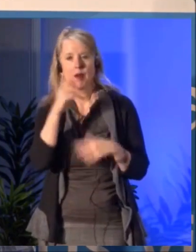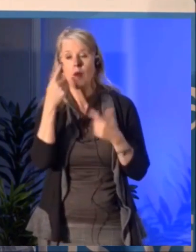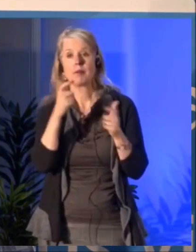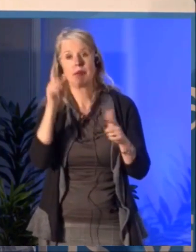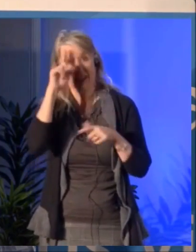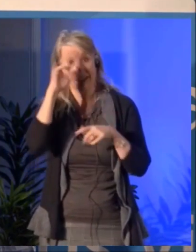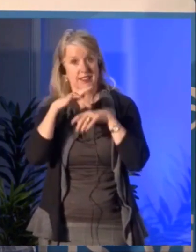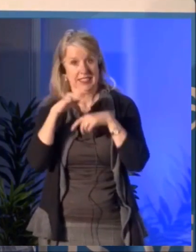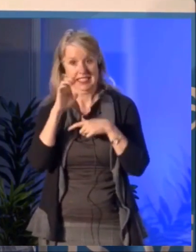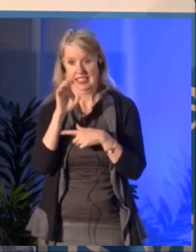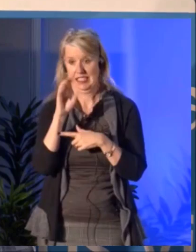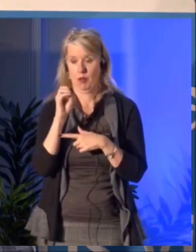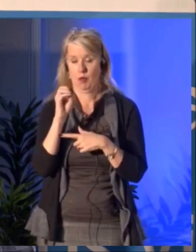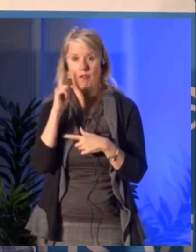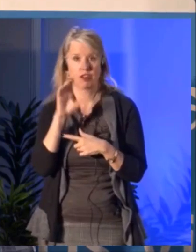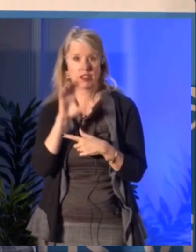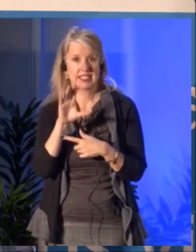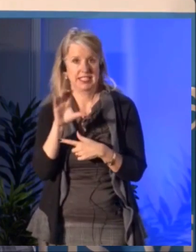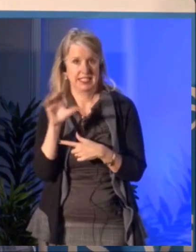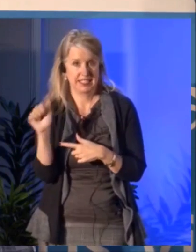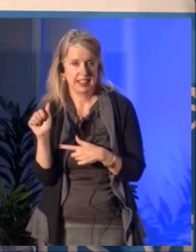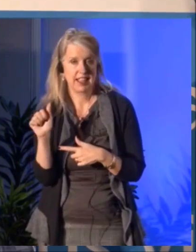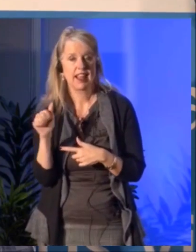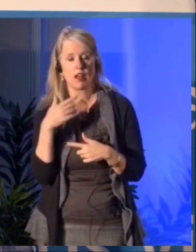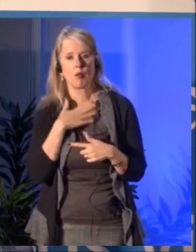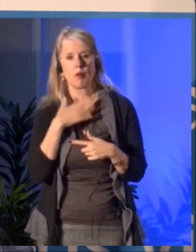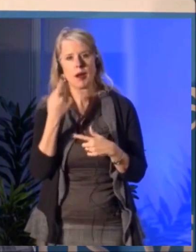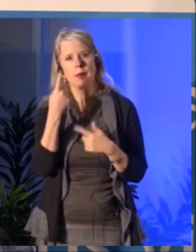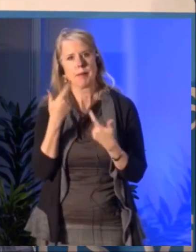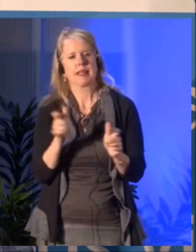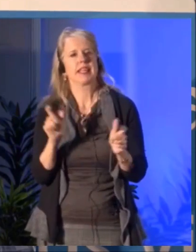So it's kind of, it's a complex situation.